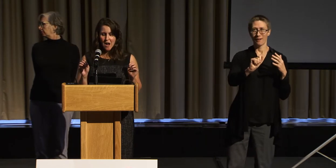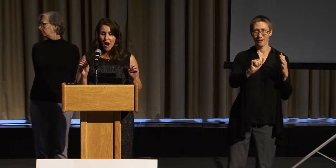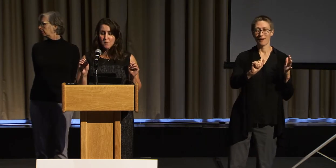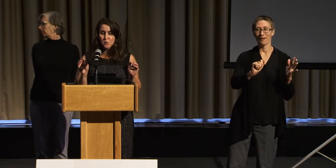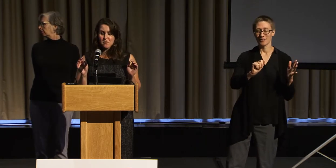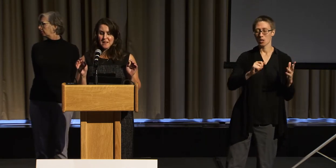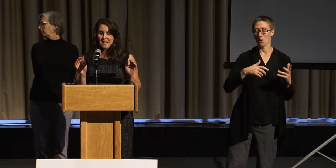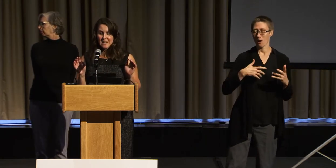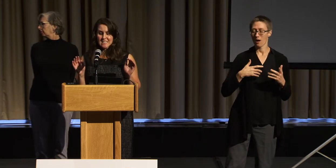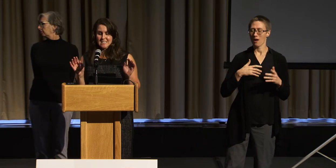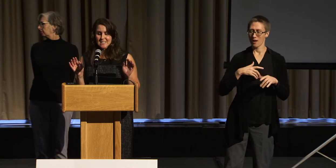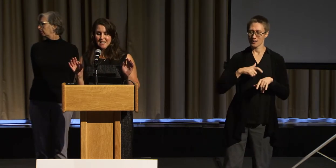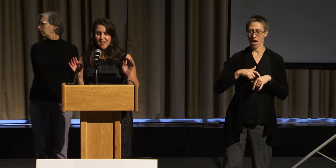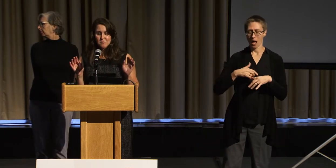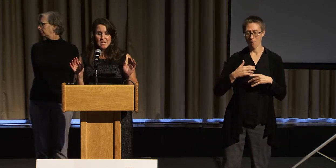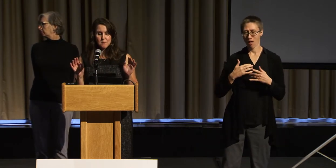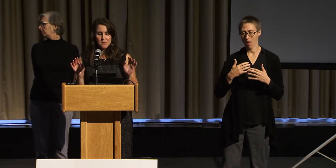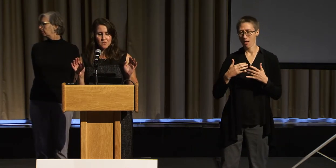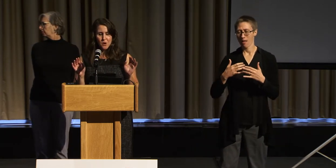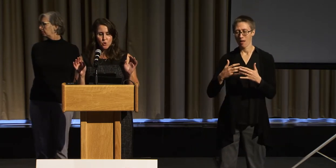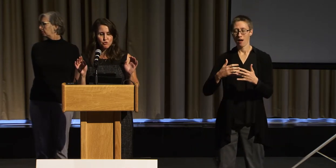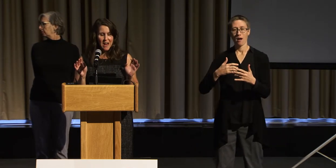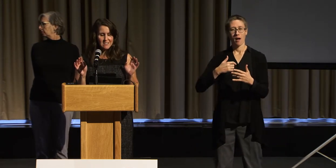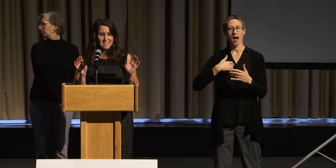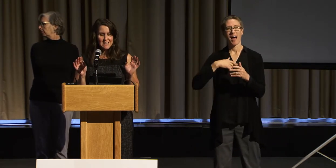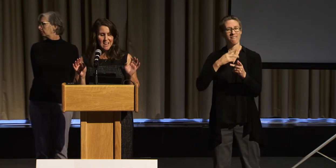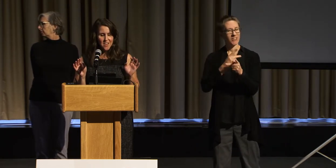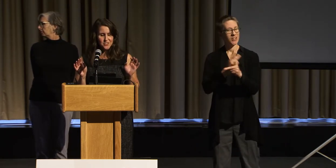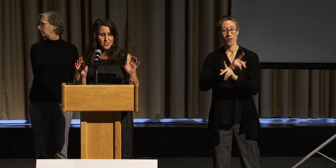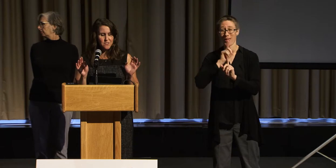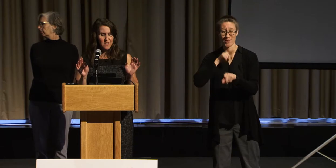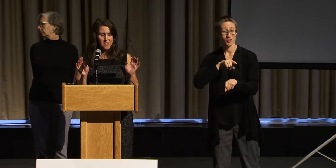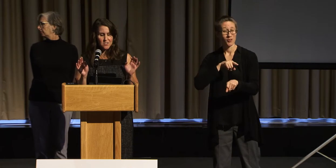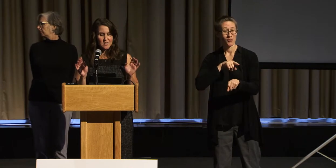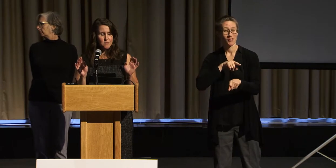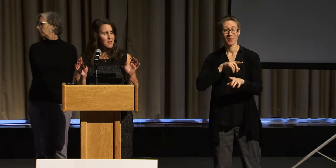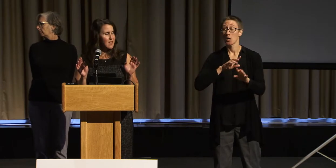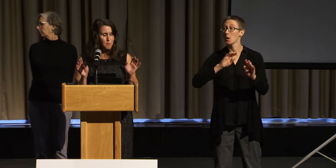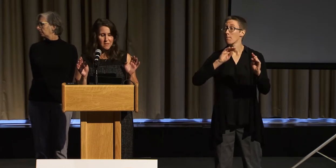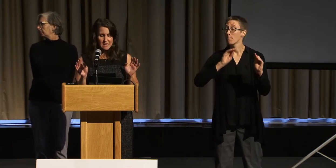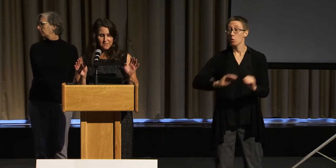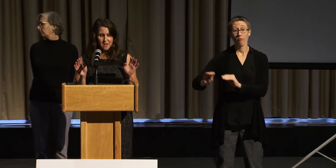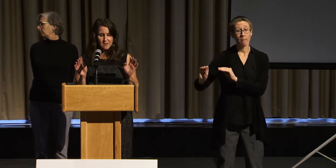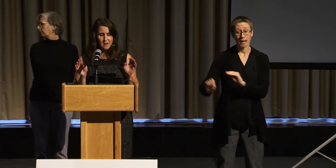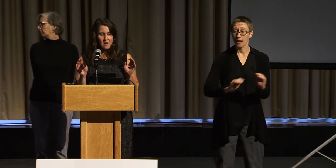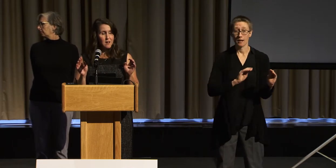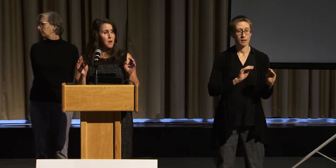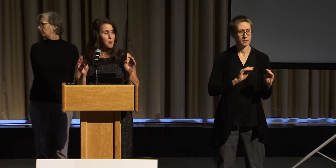A movement can consist of people rallying together to fight for something they believe in.